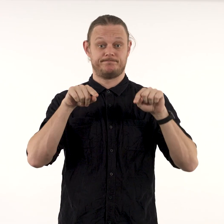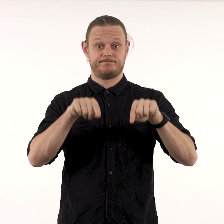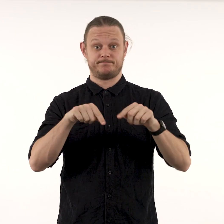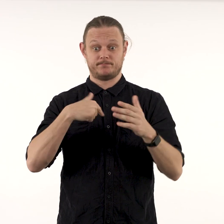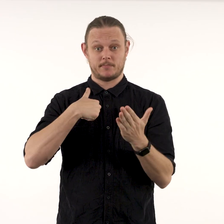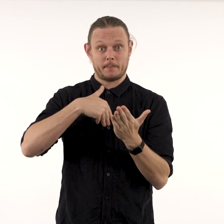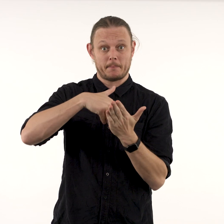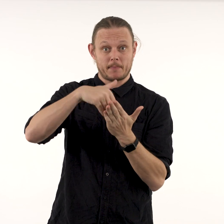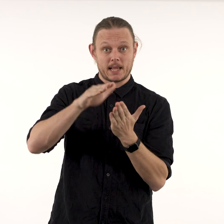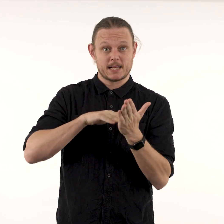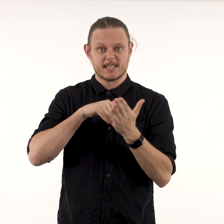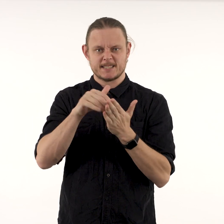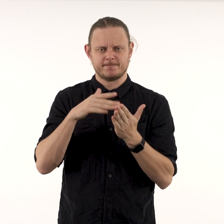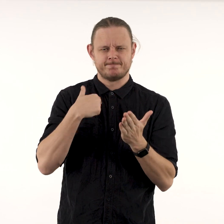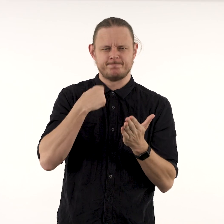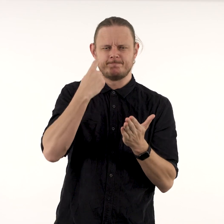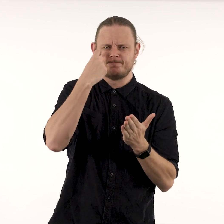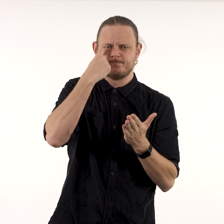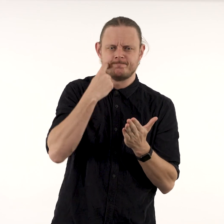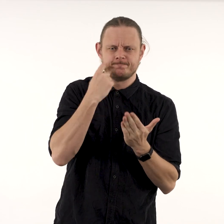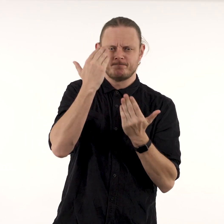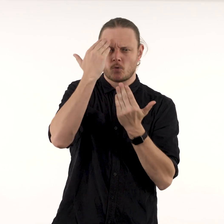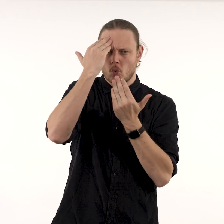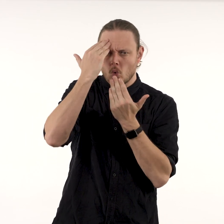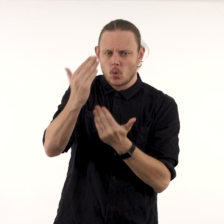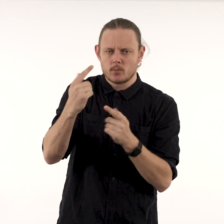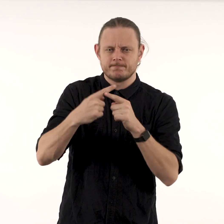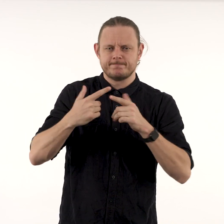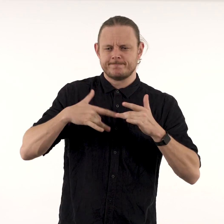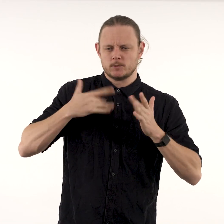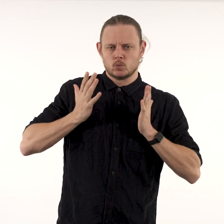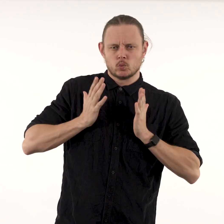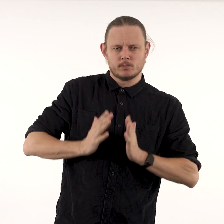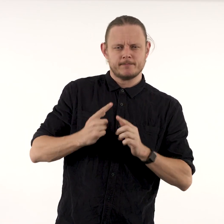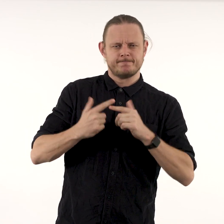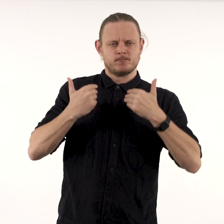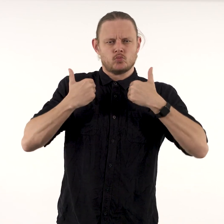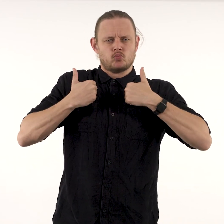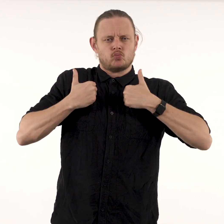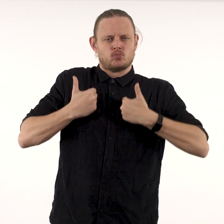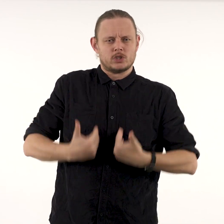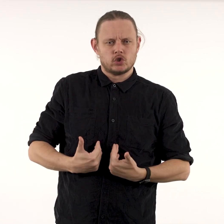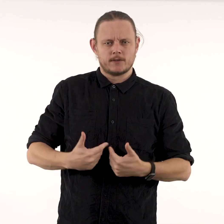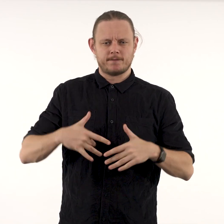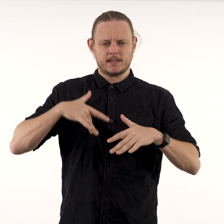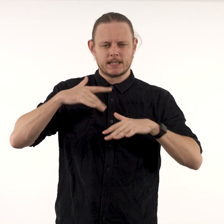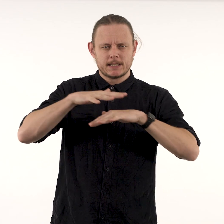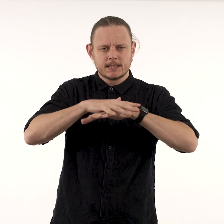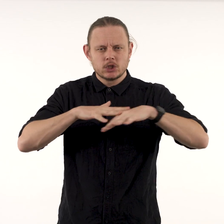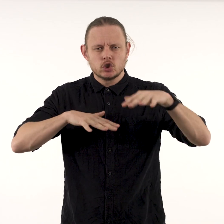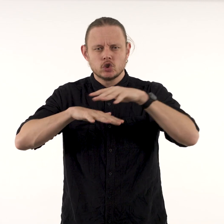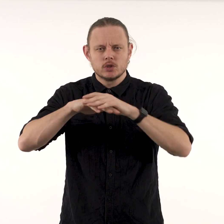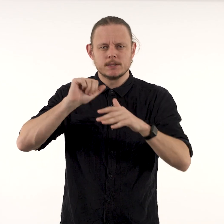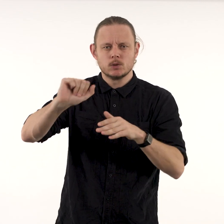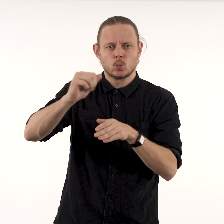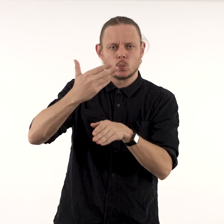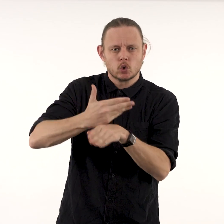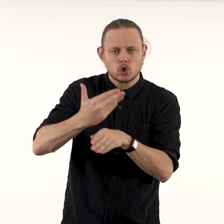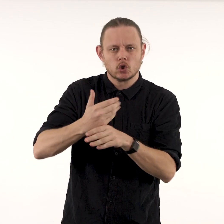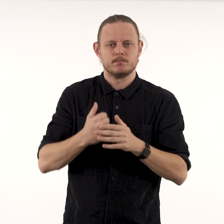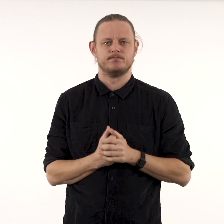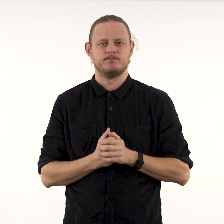'In this painting, I have attempted to honour the humanity and sumptuous, tactile nature of his work.